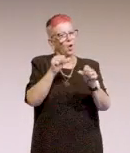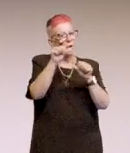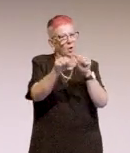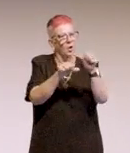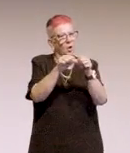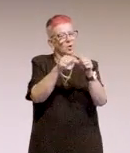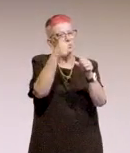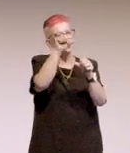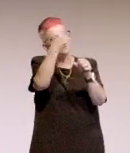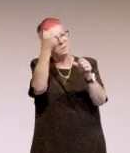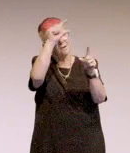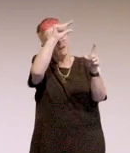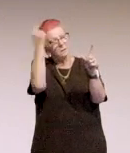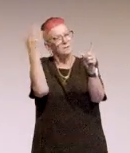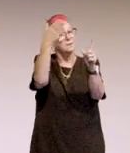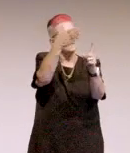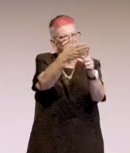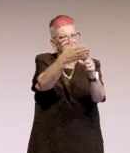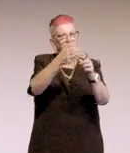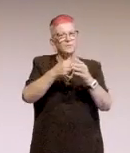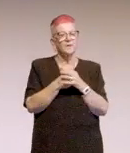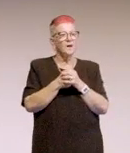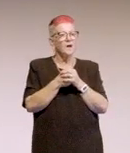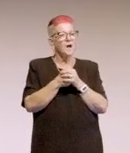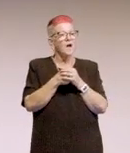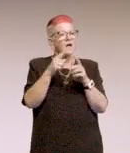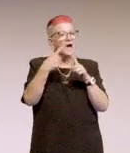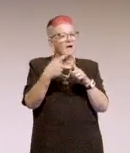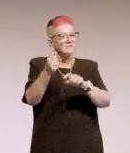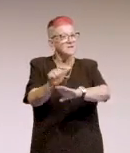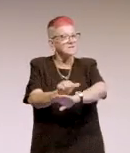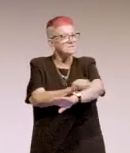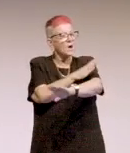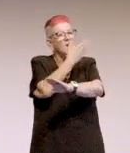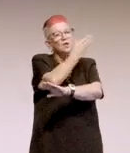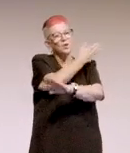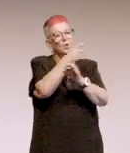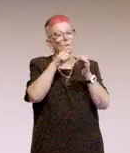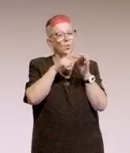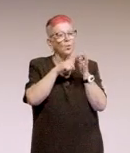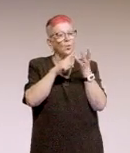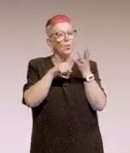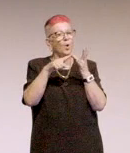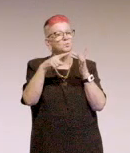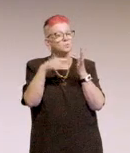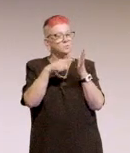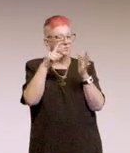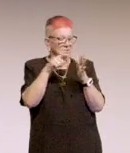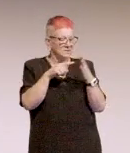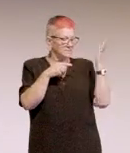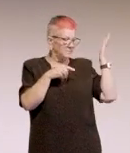So on the board, I've got a quote from, it's inspired by Maya Angelou and it's,